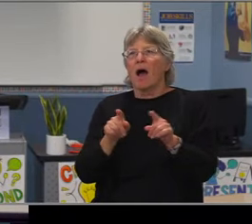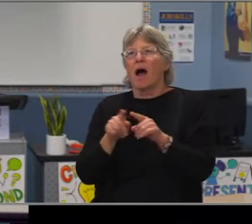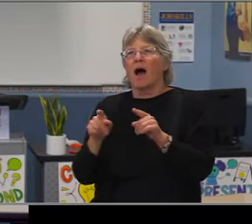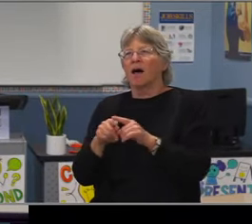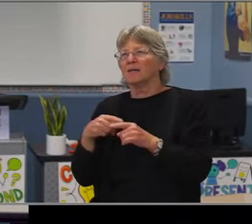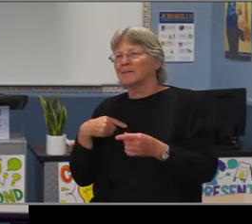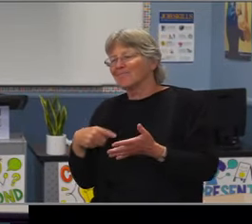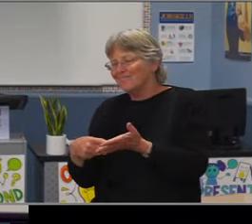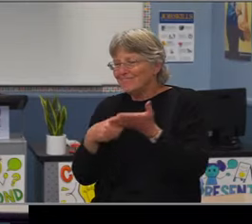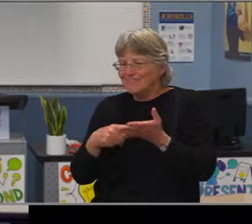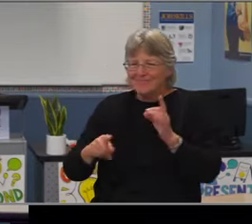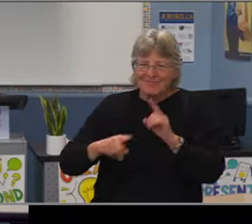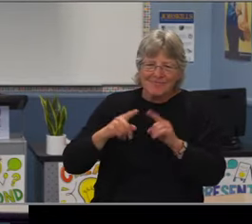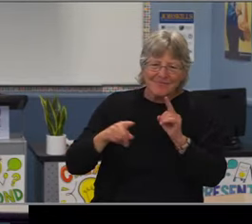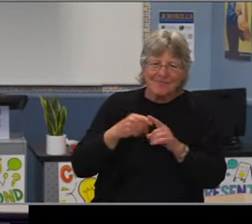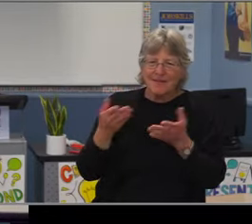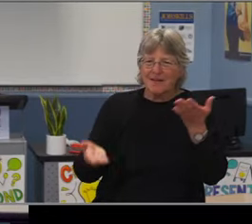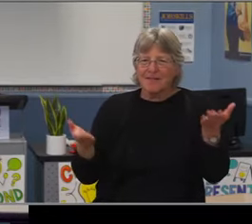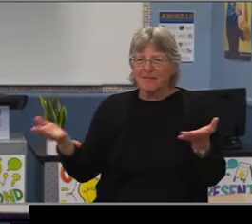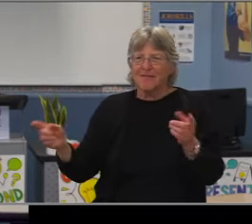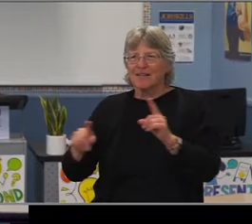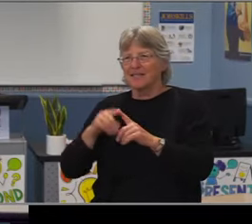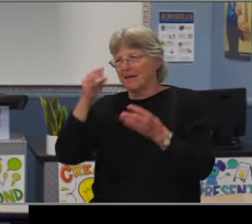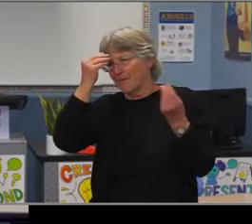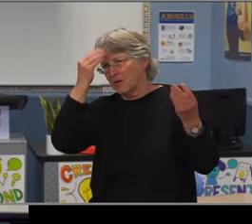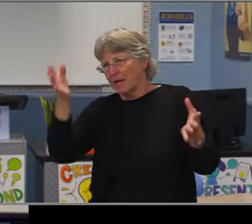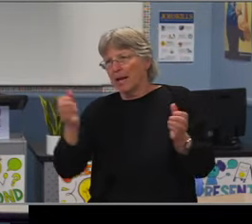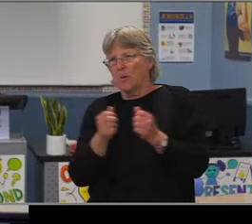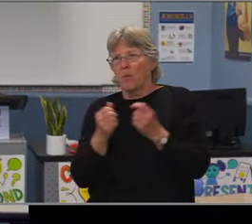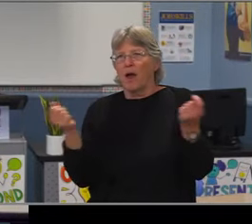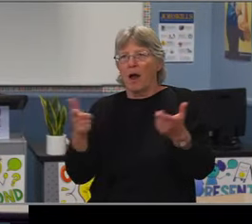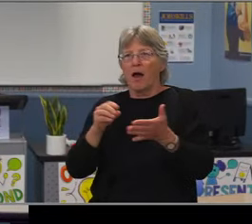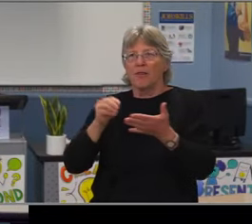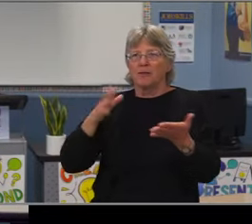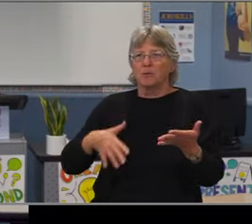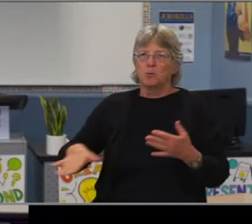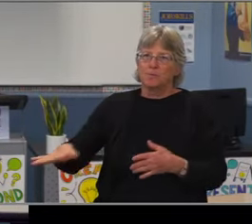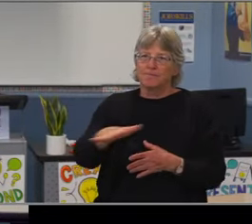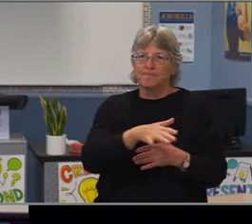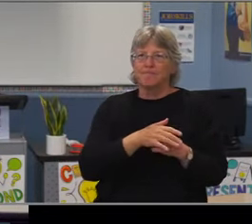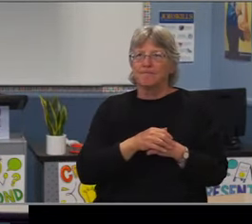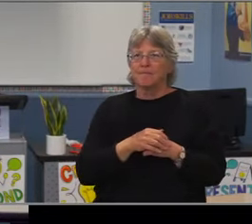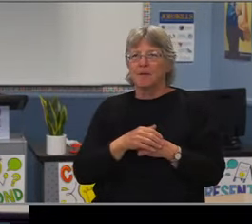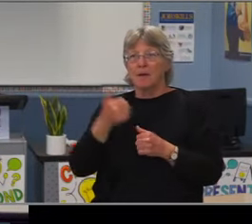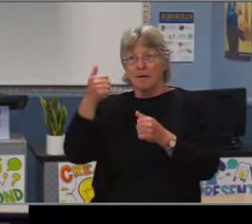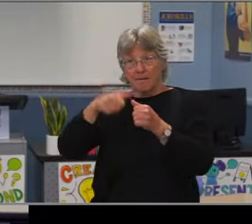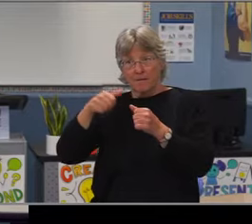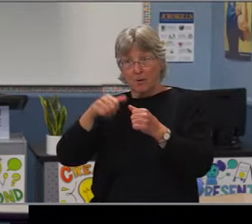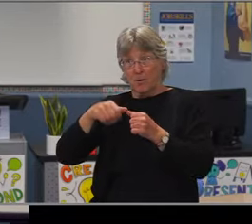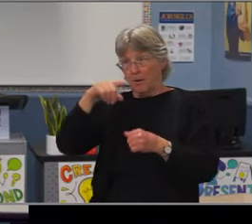and it hasn't been as rapid for some of our LatinX students. Same with the second item here, we've seen a 9% increase